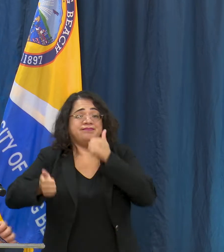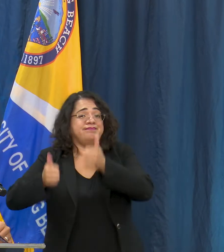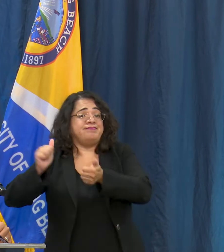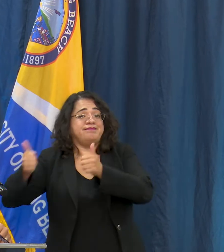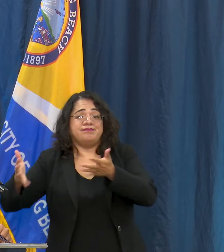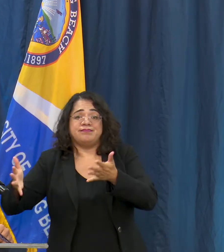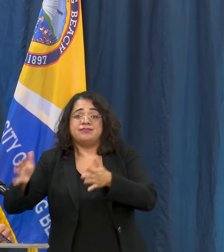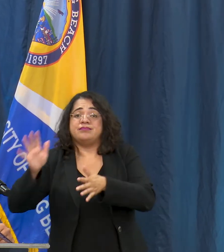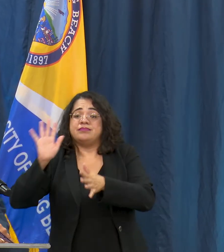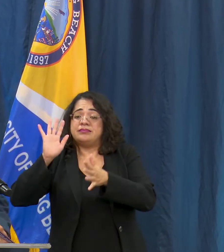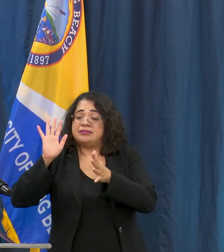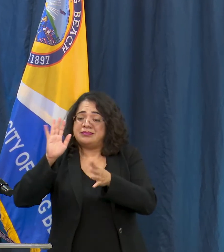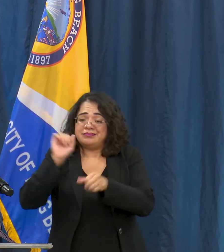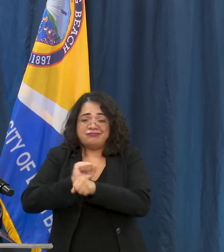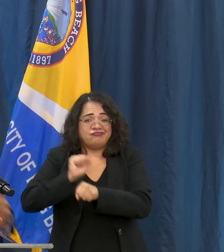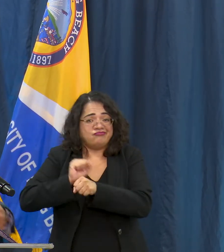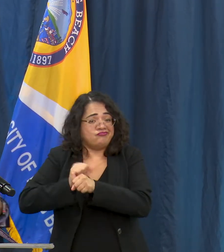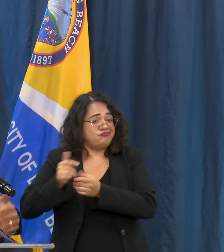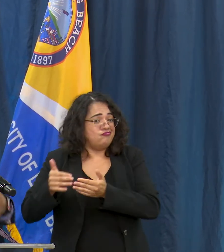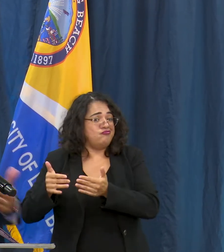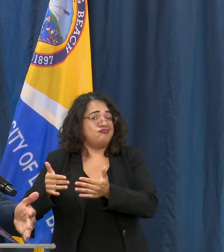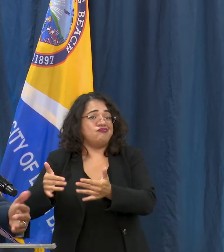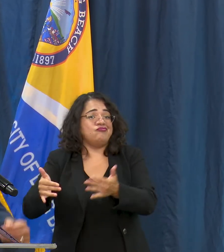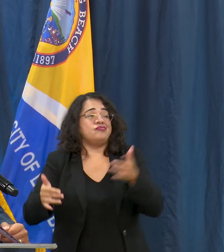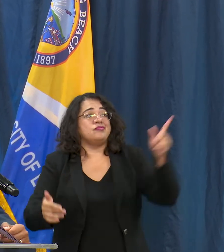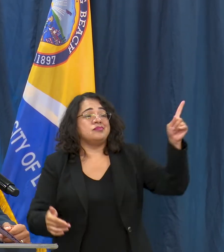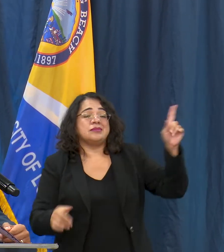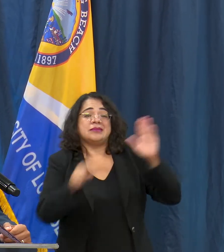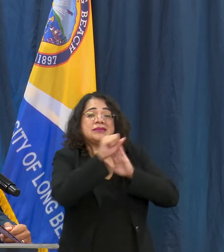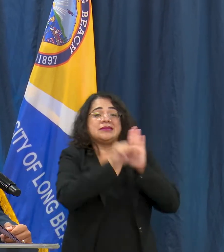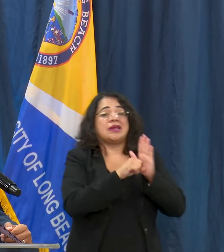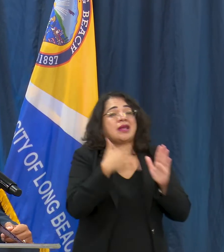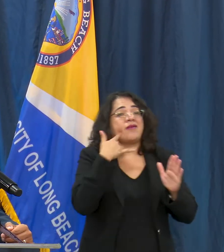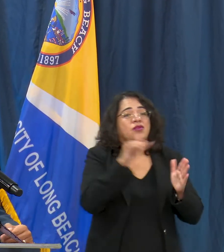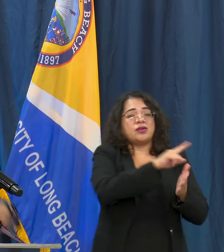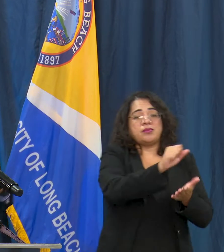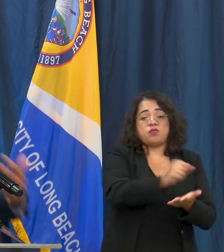but they are waiting for their final approval through the state licensing